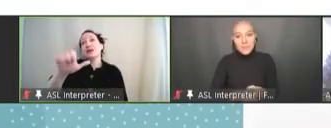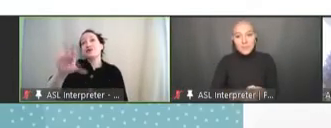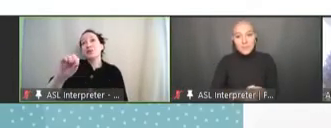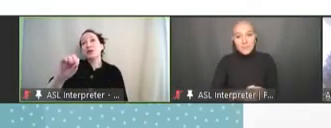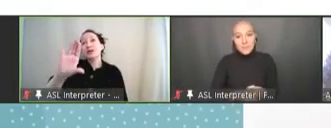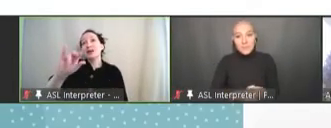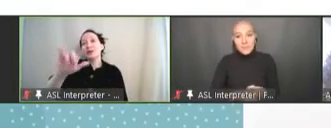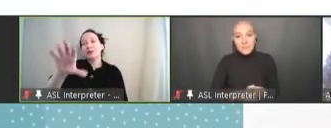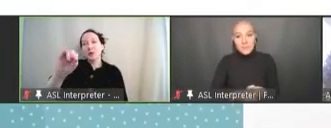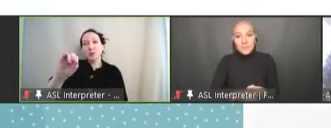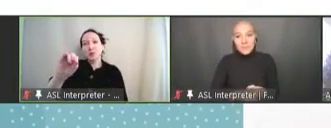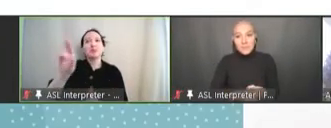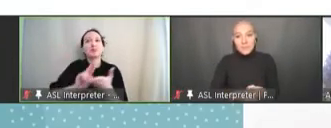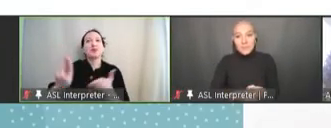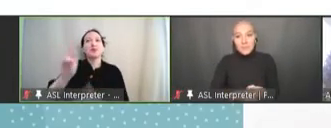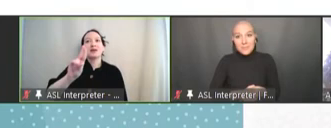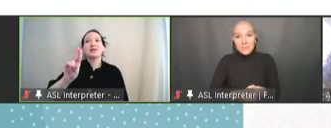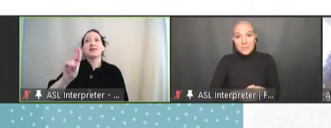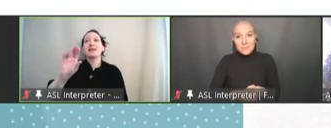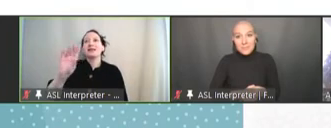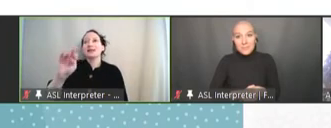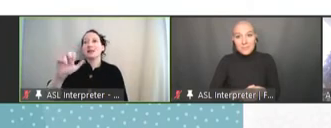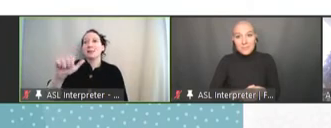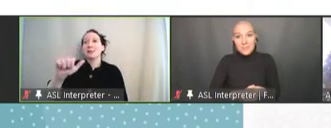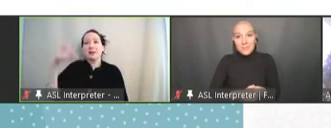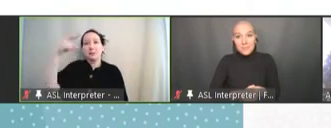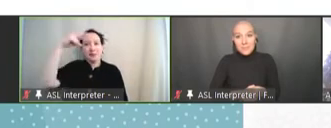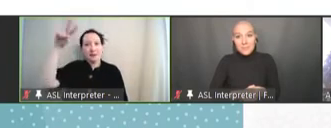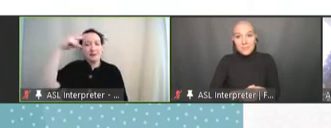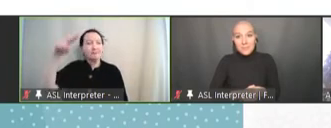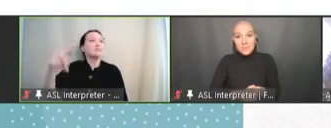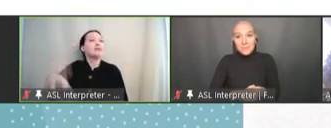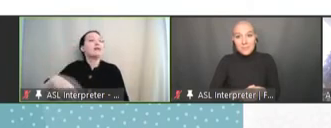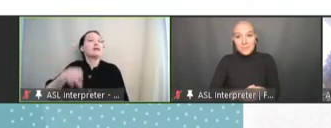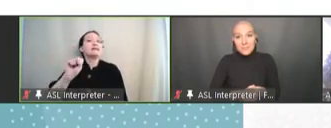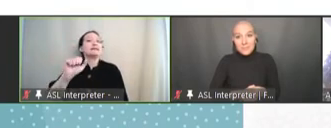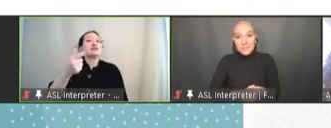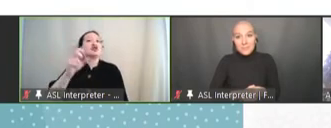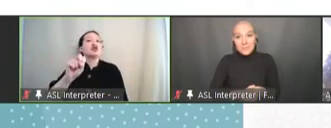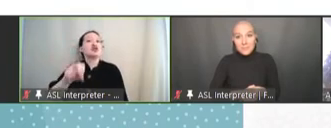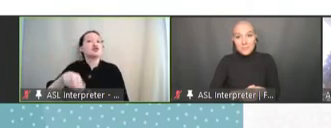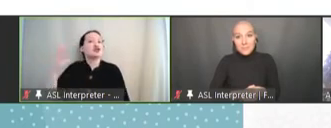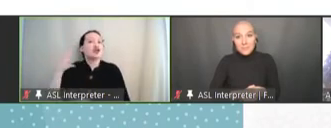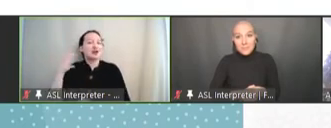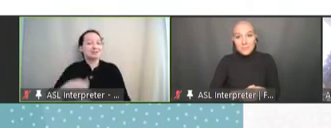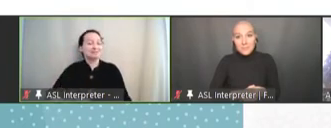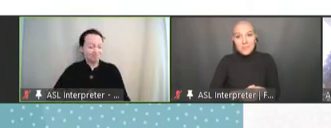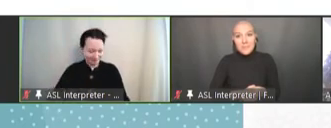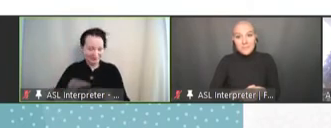from the Universidad Nacional Autonoma de Mexico and the SAGE chair. Alejandro -- Alejandro Cravioto: Thank you very much.